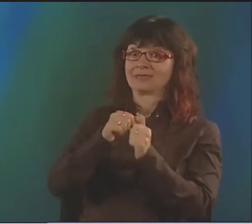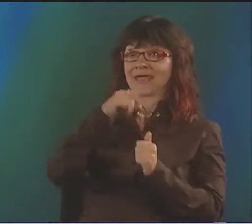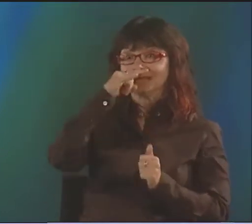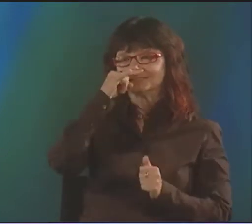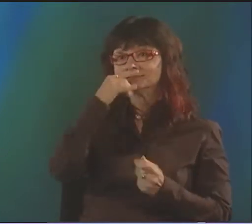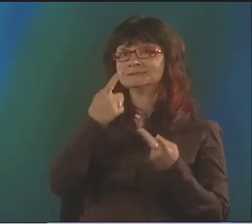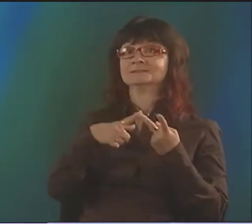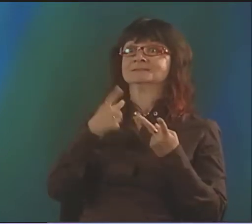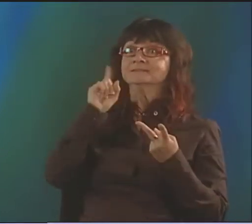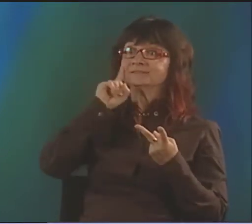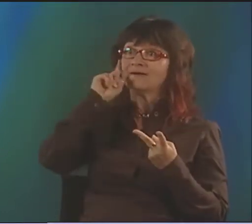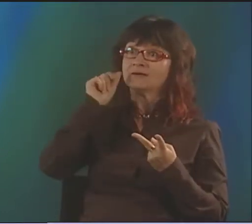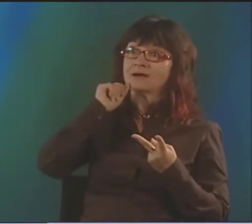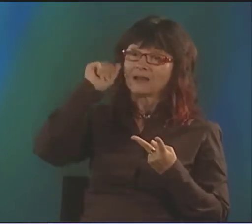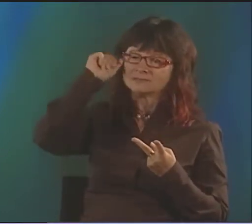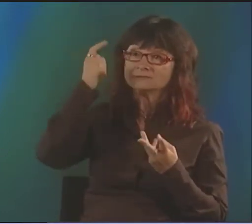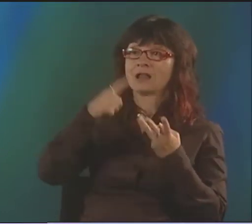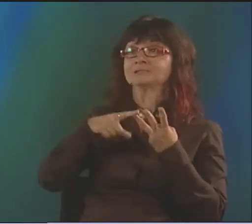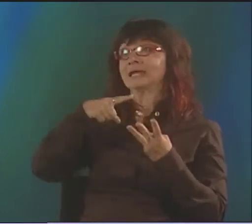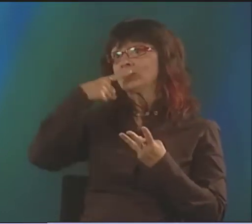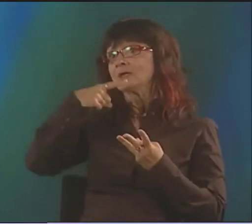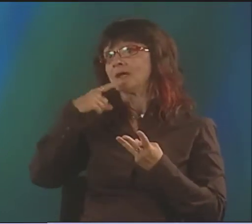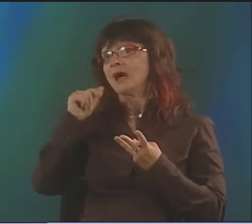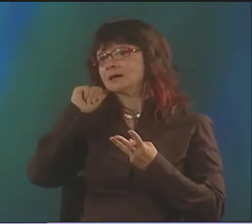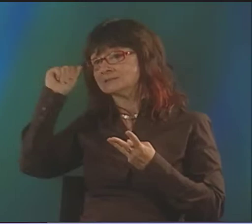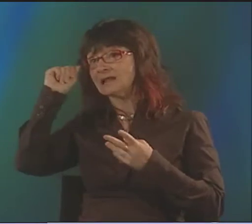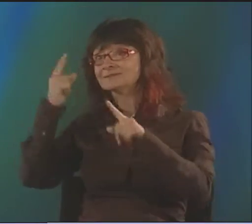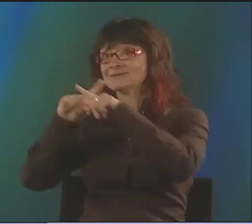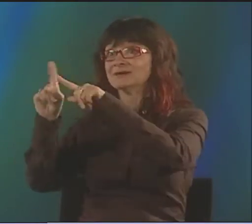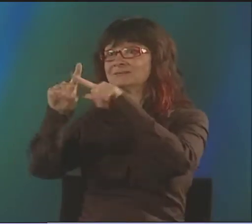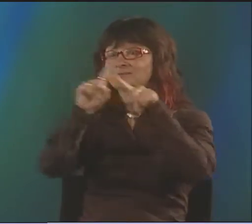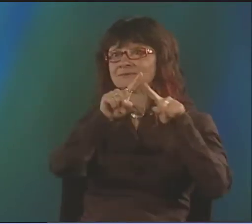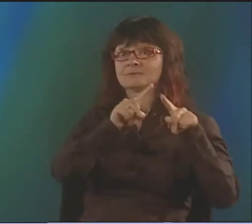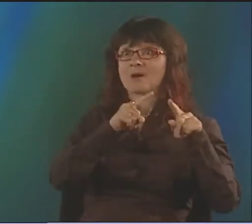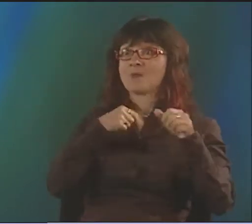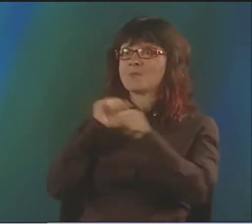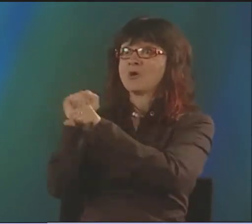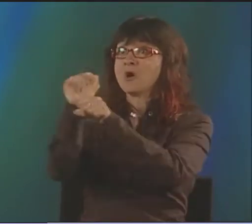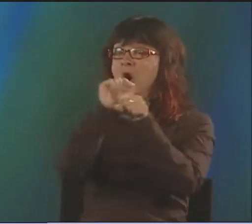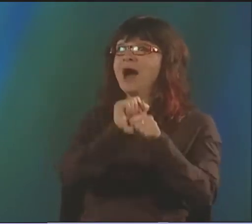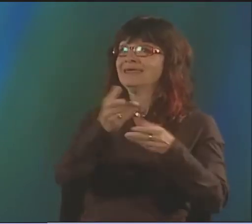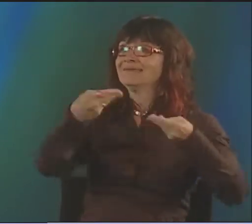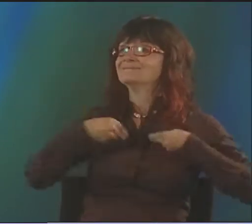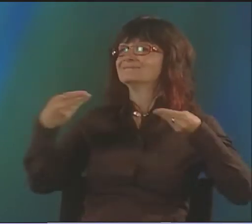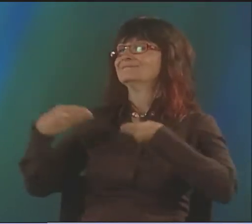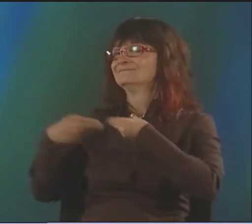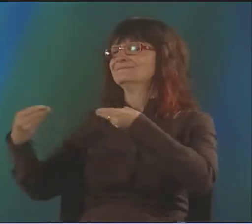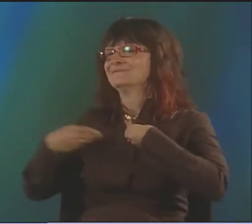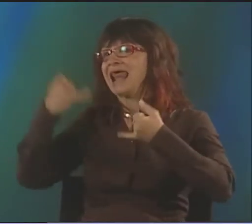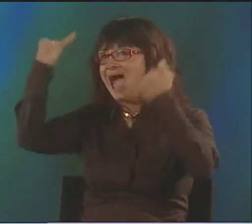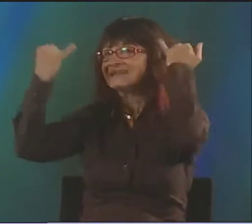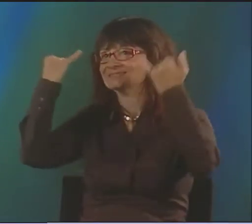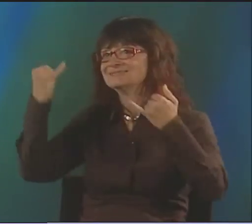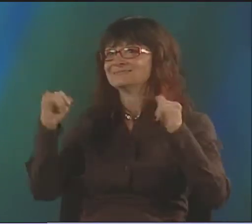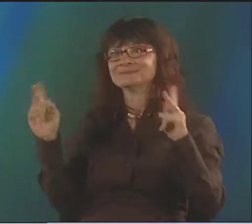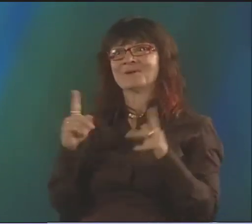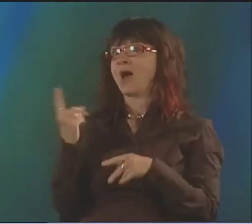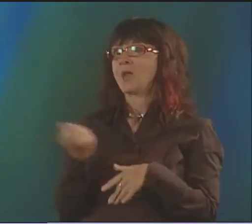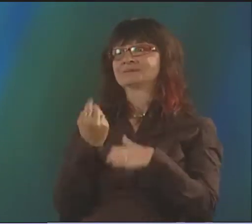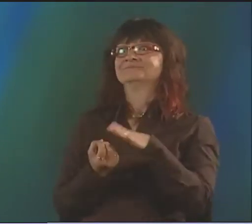AND THEN IT ALWAYS KIND OF SPRINGS UP NEW IDEAS FOR US. WE GROW MORE. I'VE TAUGHT WITH DEAF KIDS,